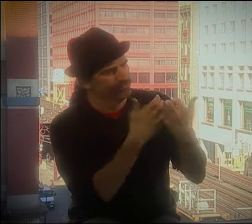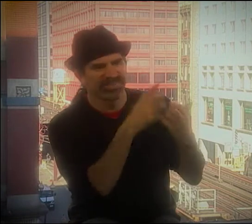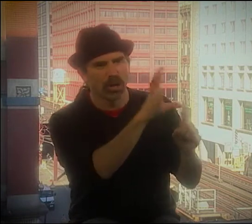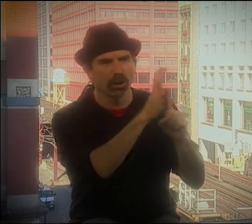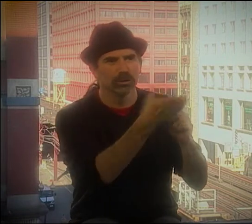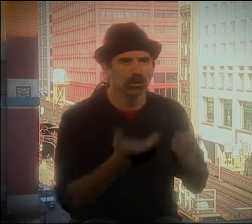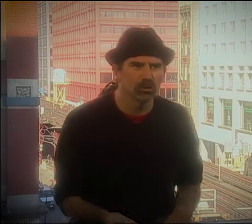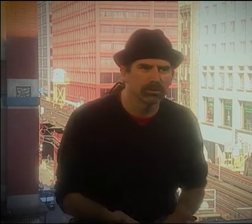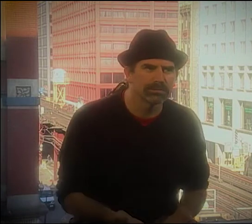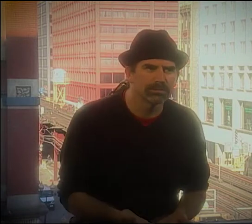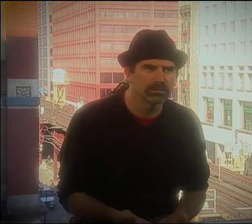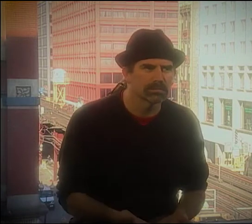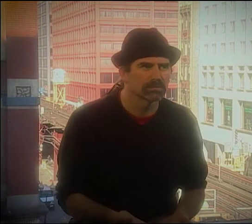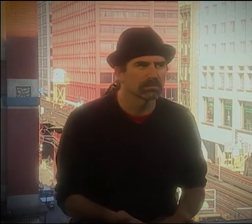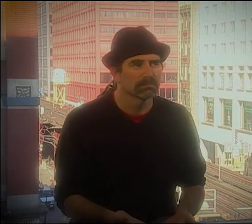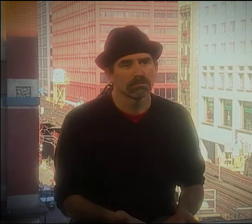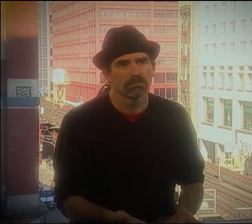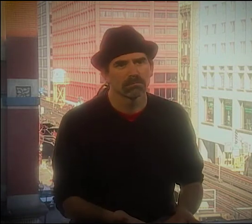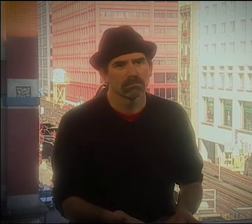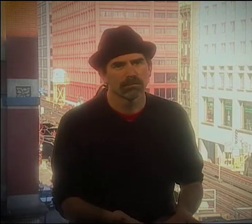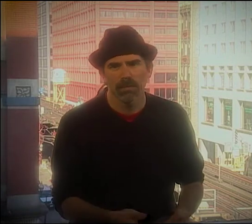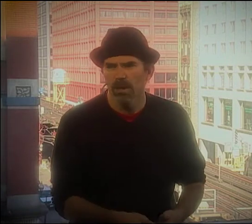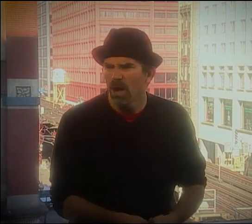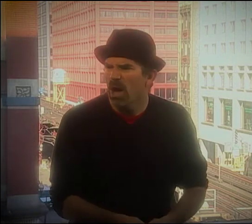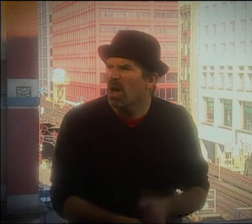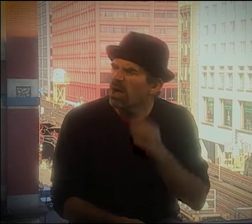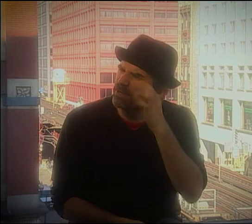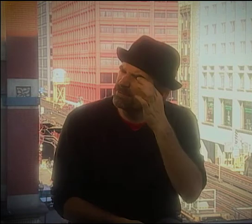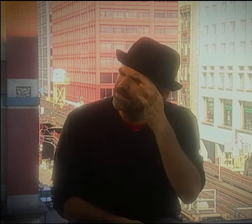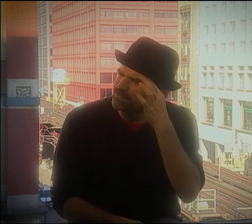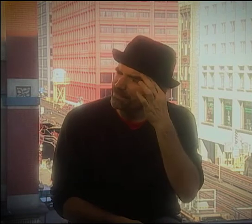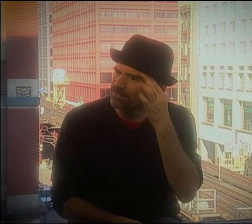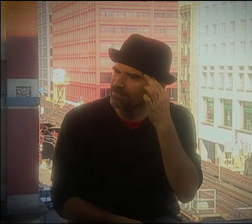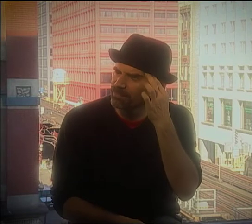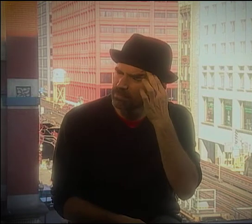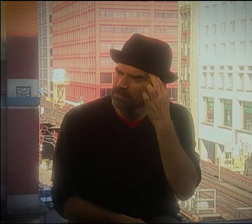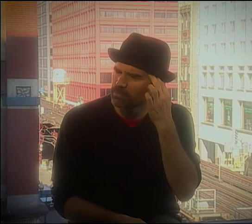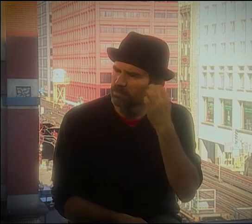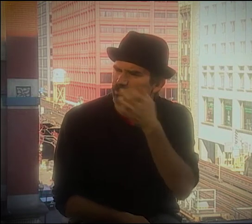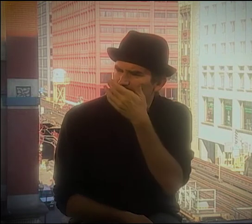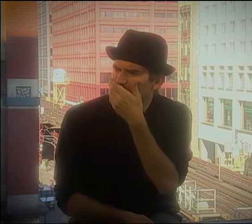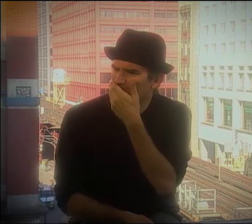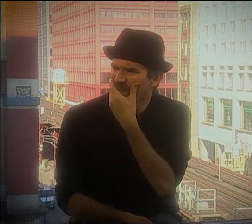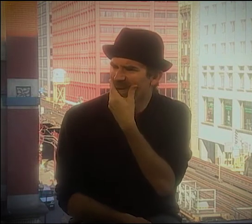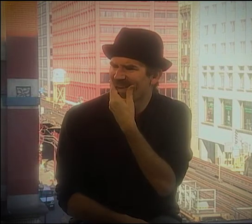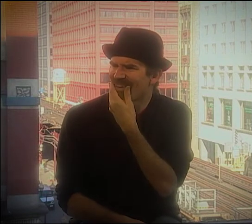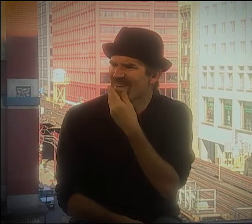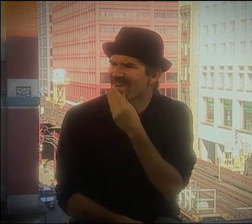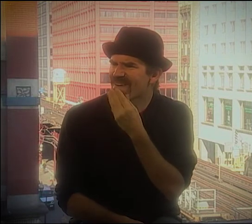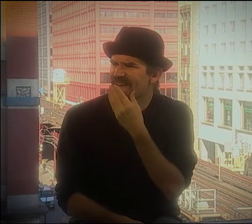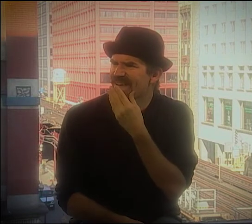OFTEN, I WOULD JUST SAY THINGS THAT DIDN'T--YOU KNOW WEREN'T CULTURALLY APPROPRIATE OR DIDN'T MATCH THE CULTURE.